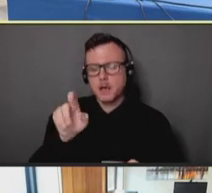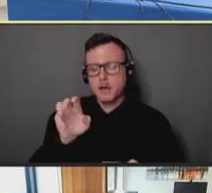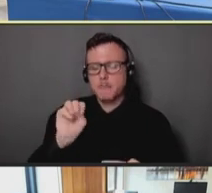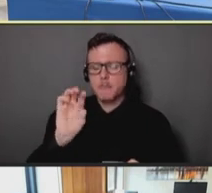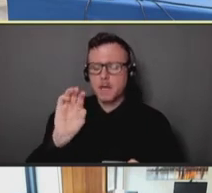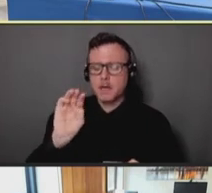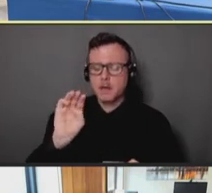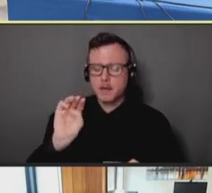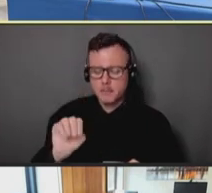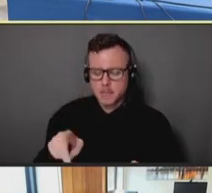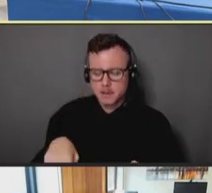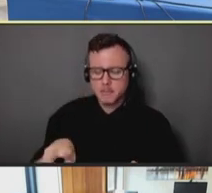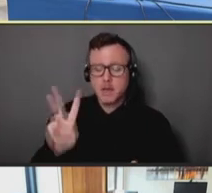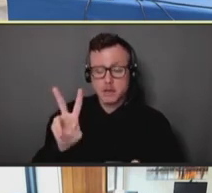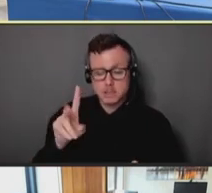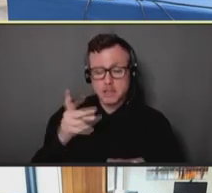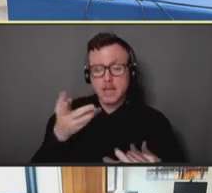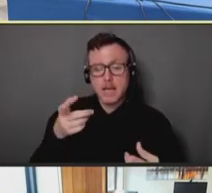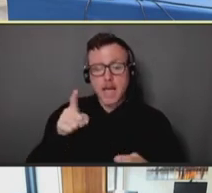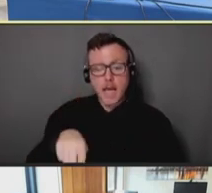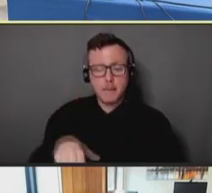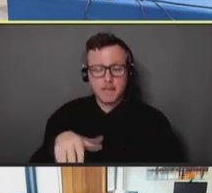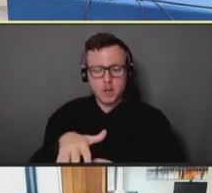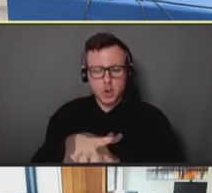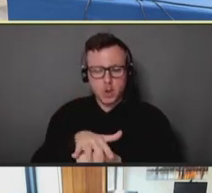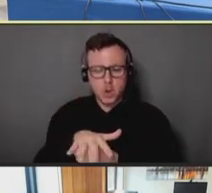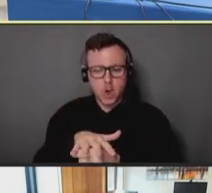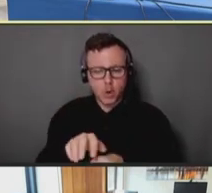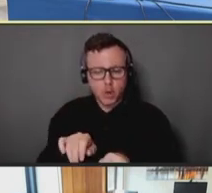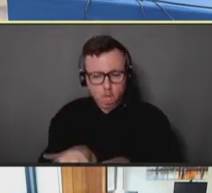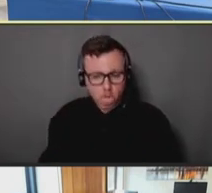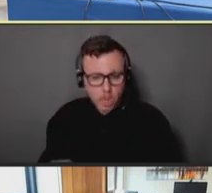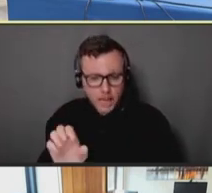if after the response, we're still trying to immunize at risk populations for an